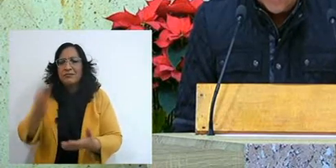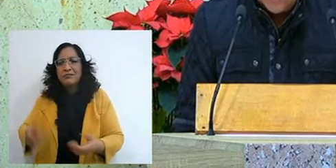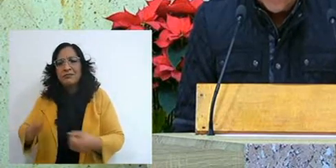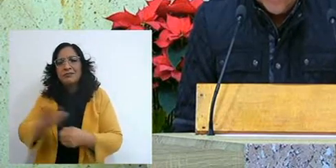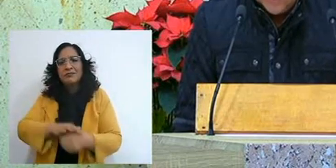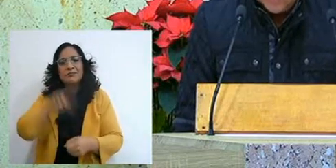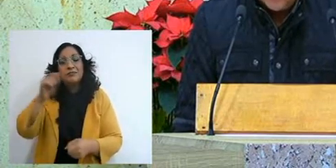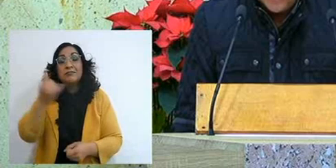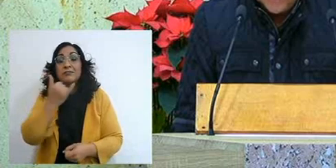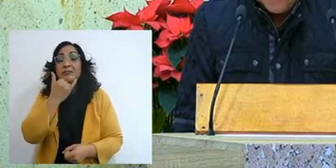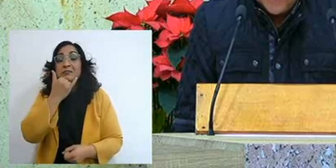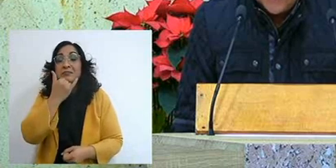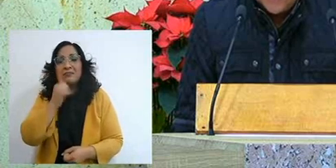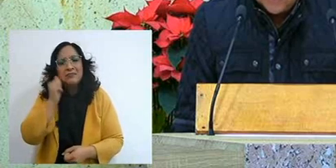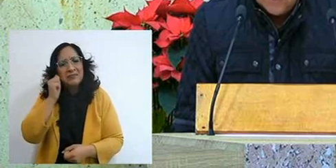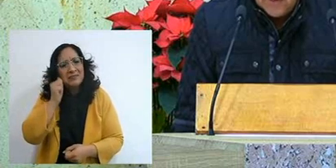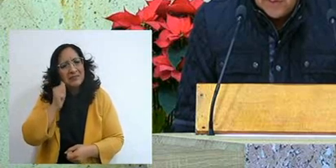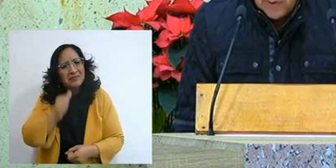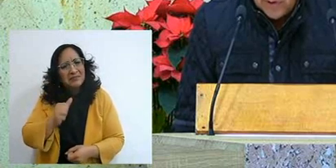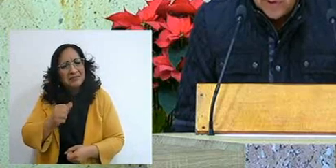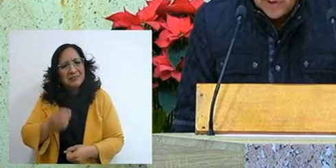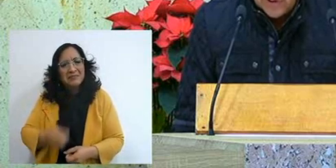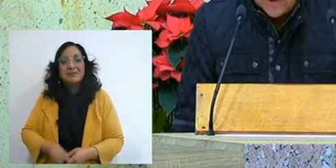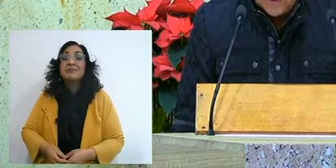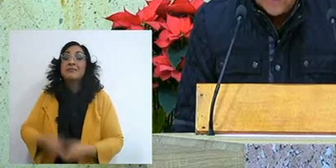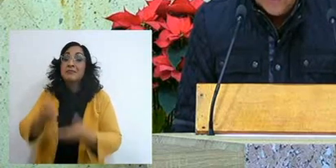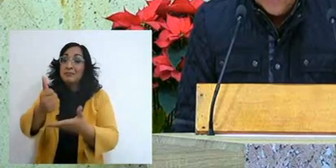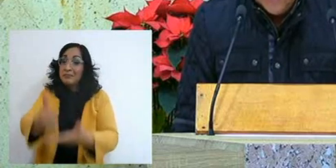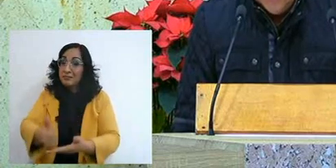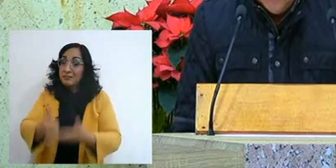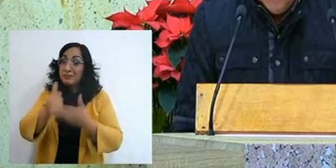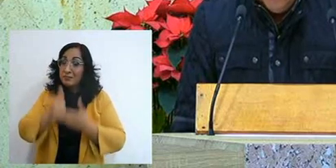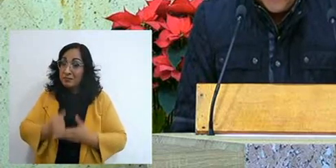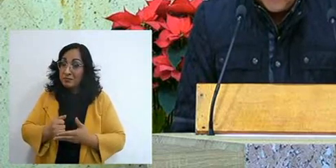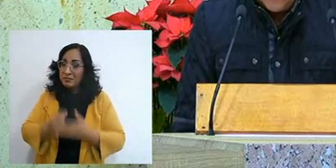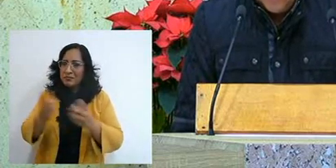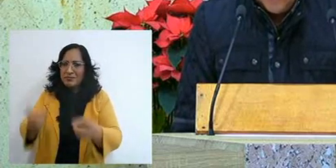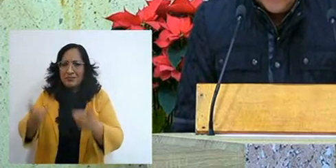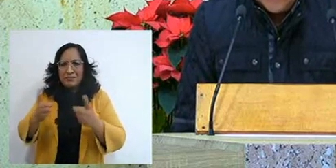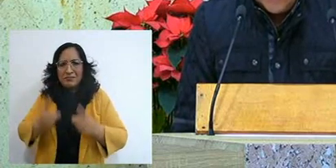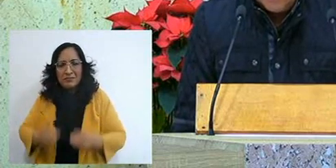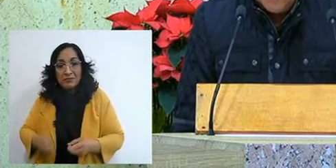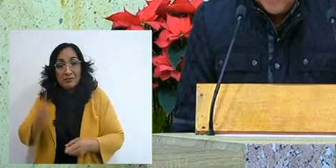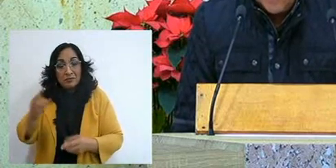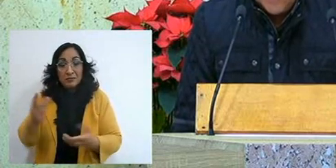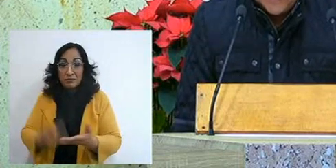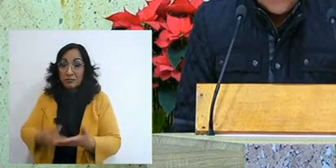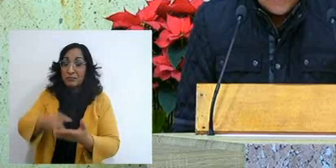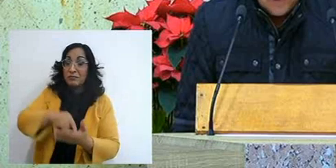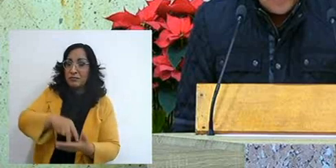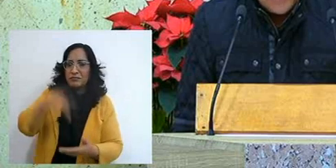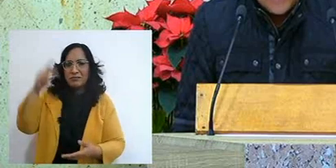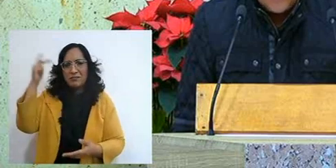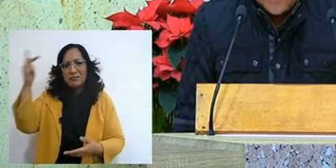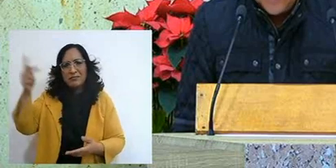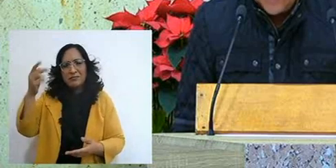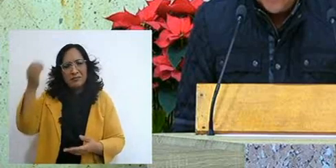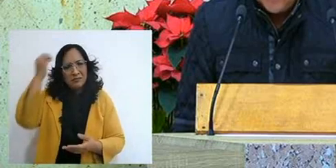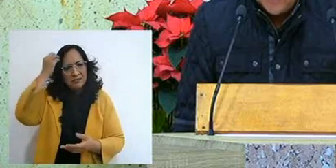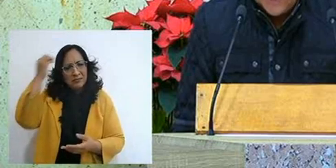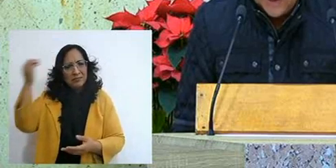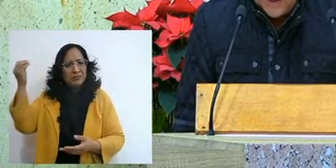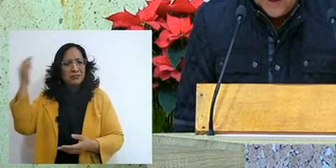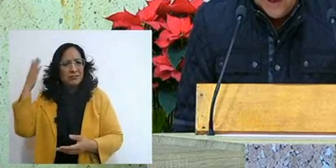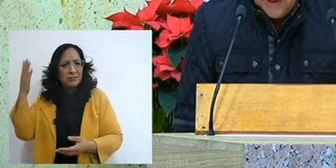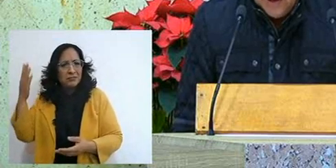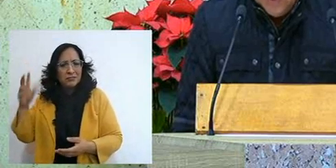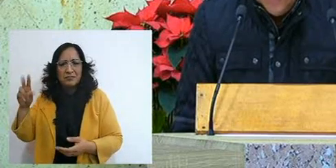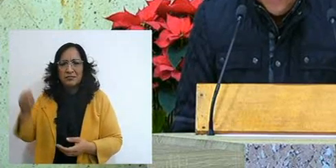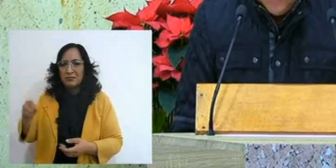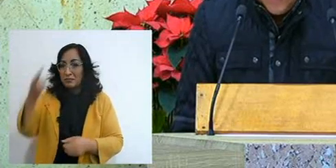that you have for us, Lord, so that you can raise up that little town that has forgotten and has stopped believing,